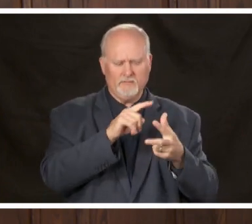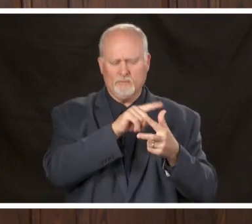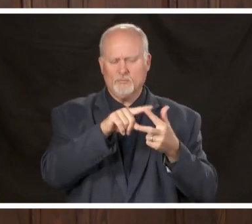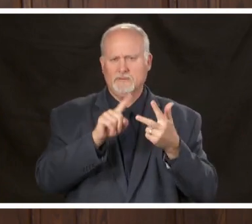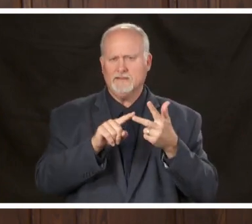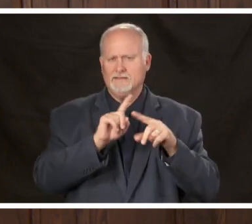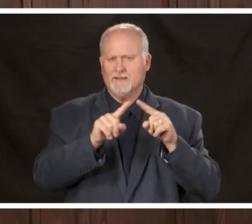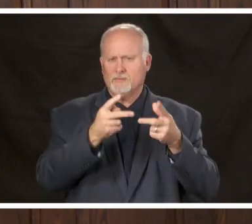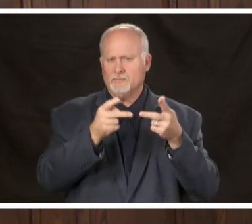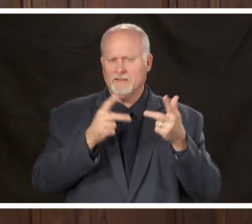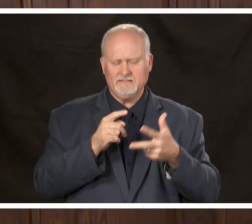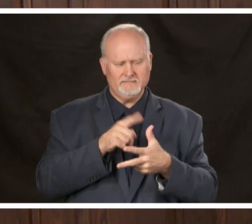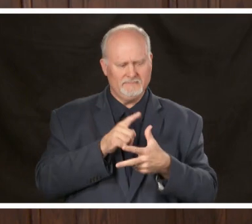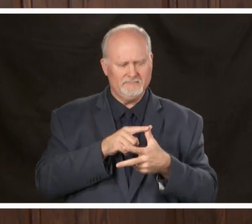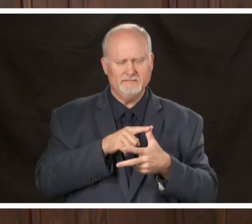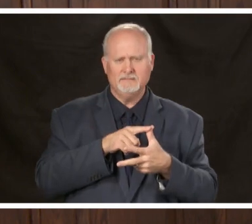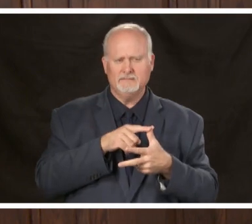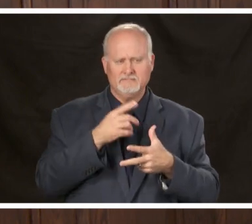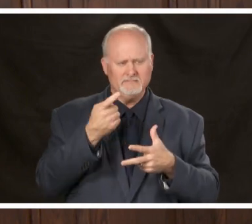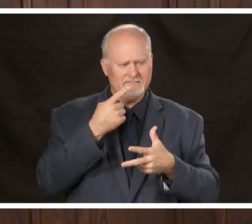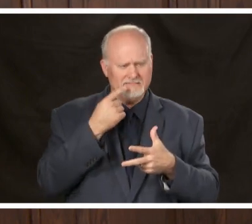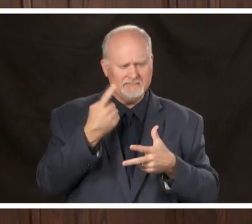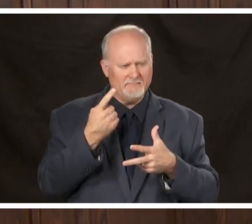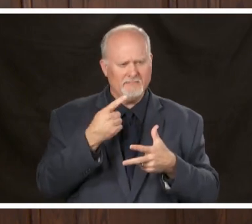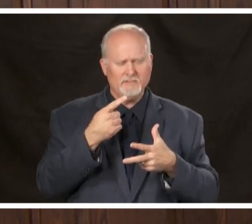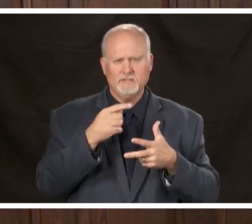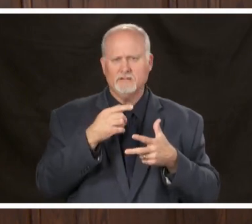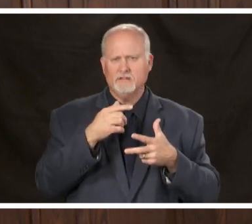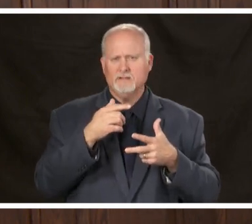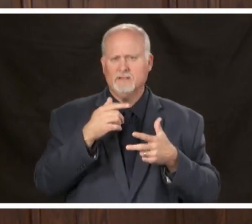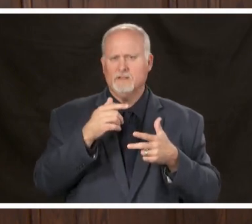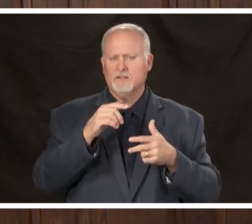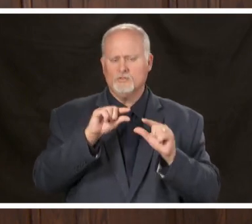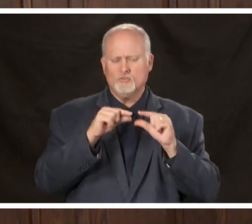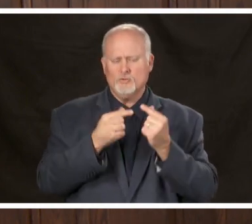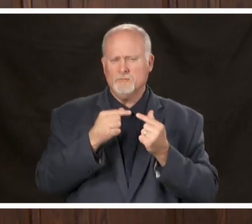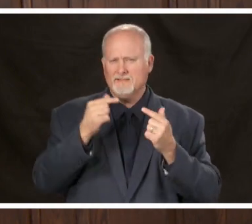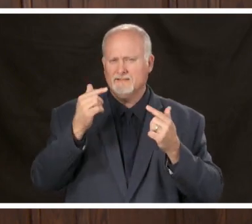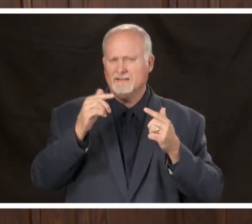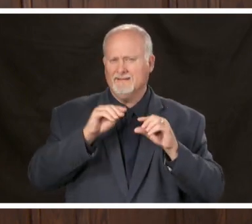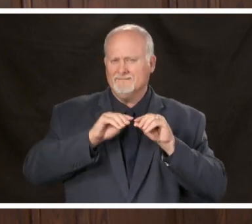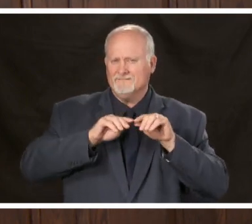I think it was something about you know a group of infectious disease can you